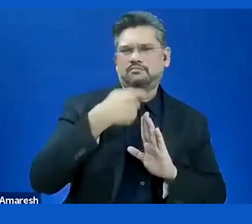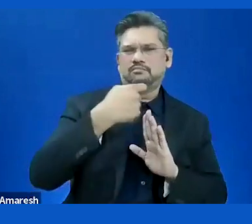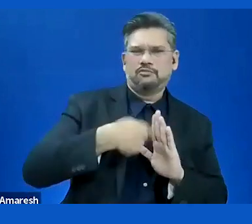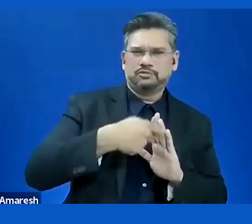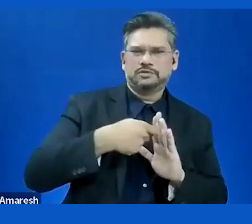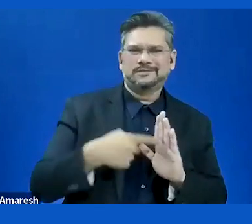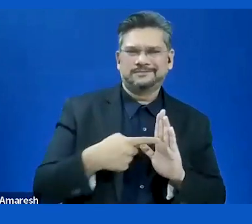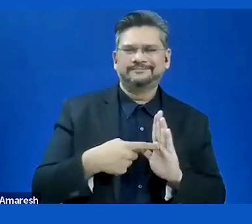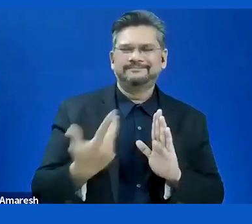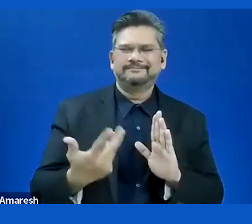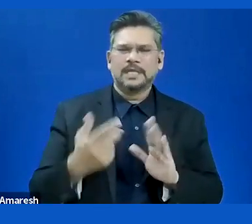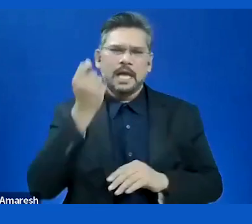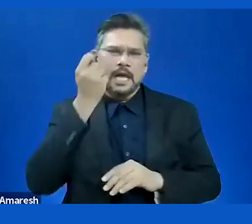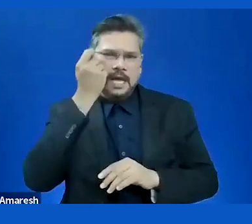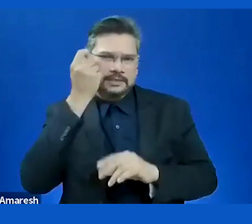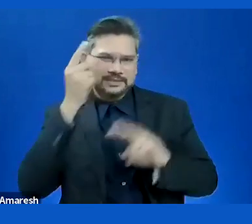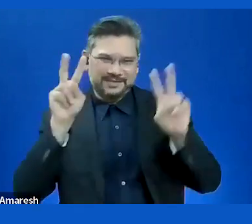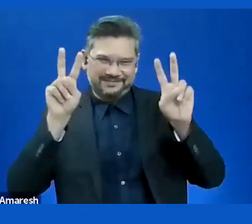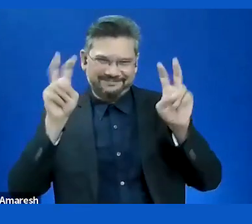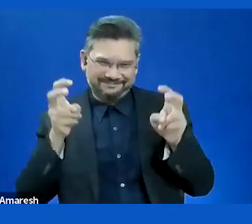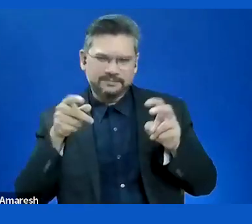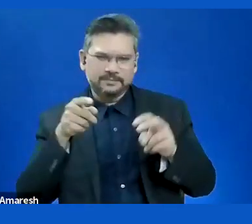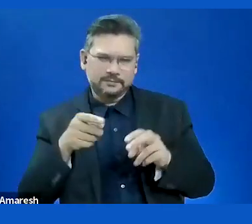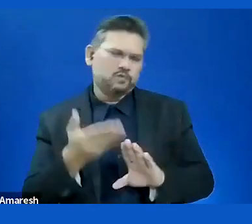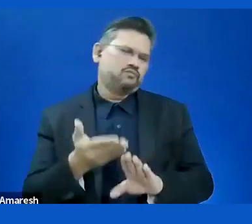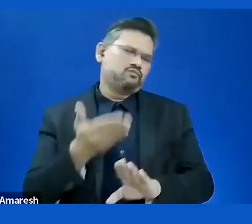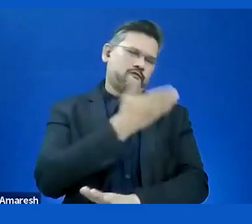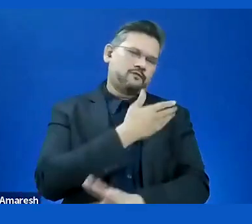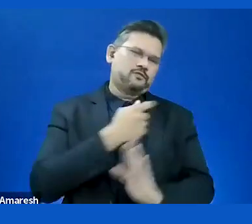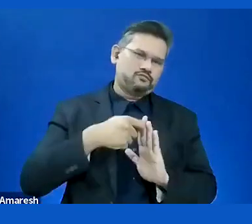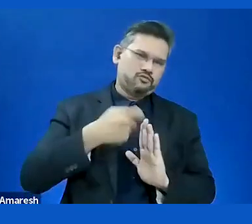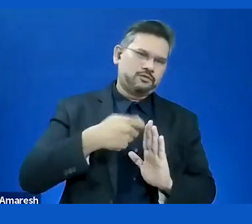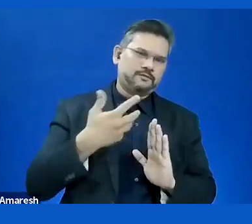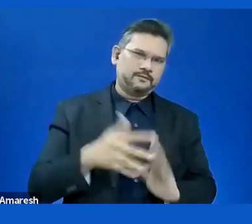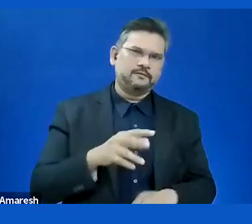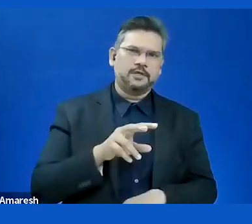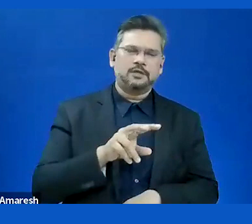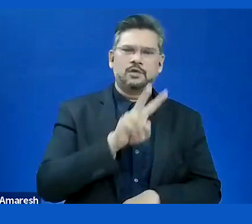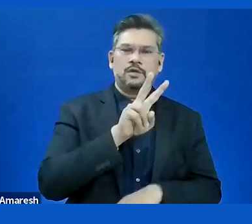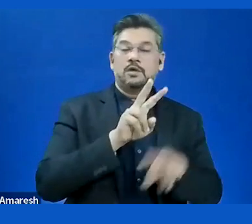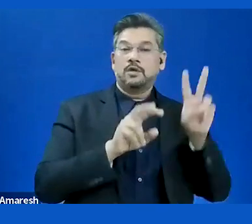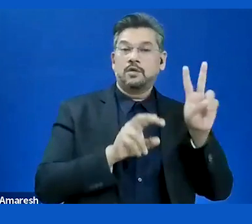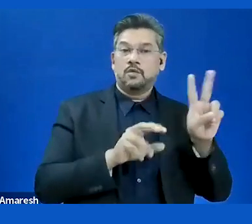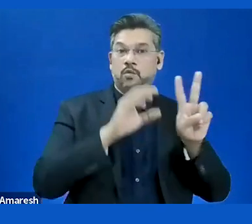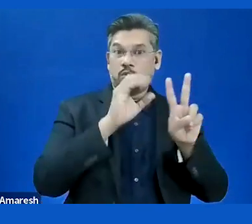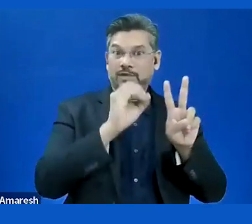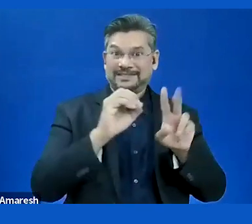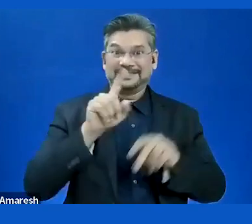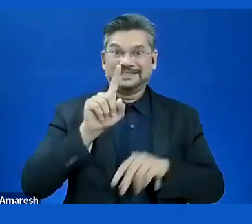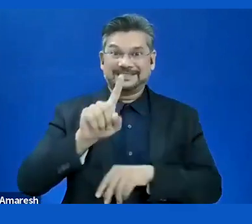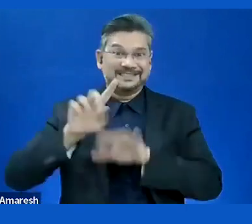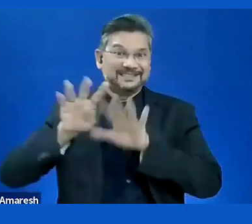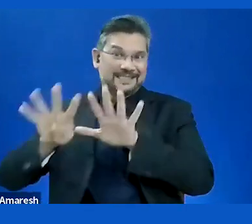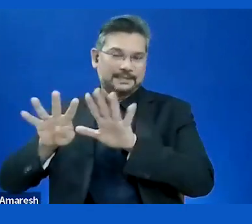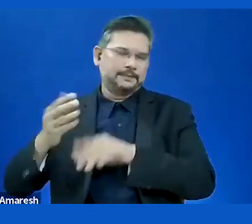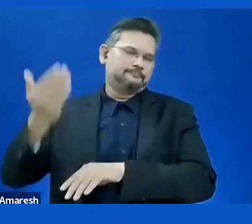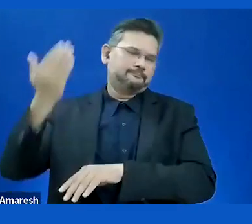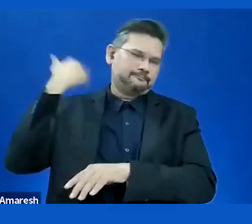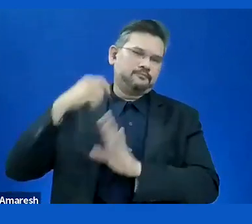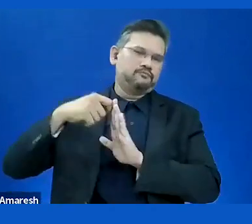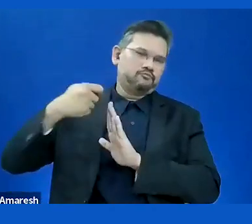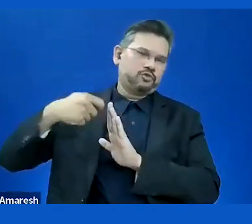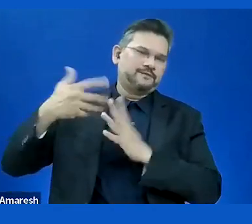that we did earlier. It ended in 2019. And we actually sat down with people then and